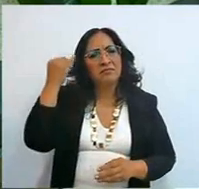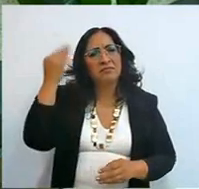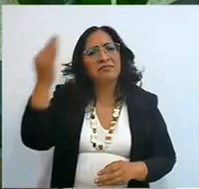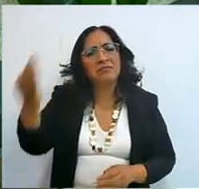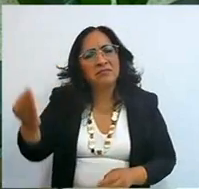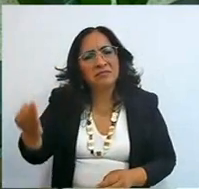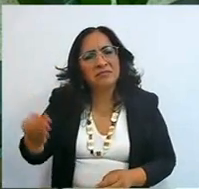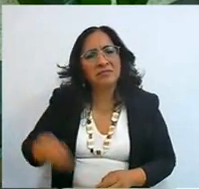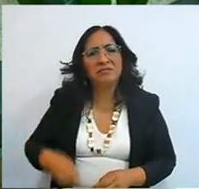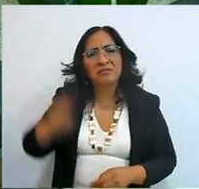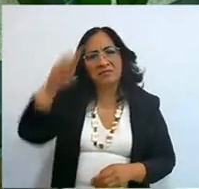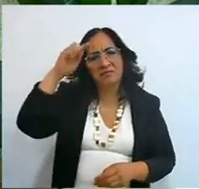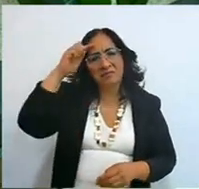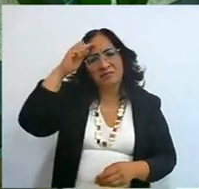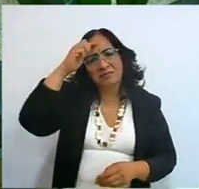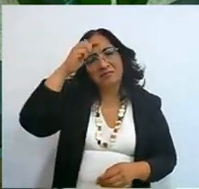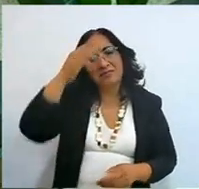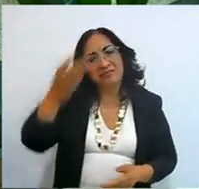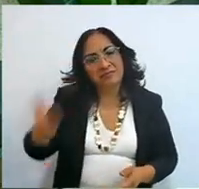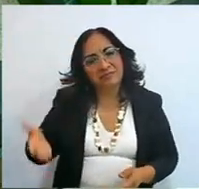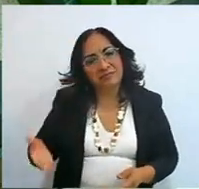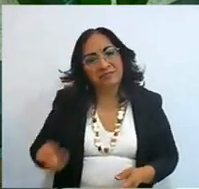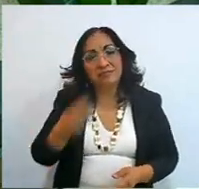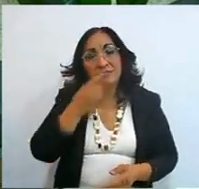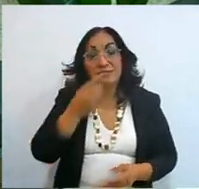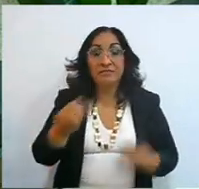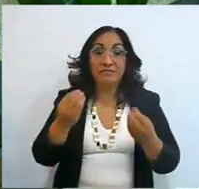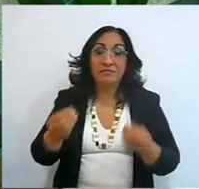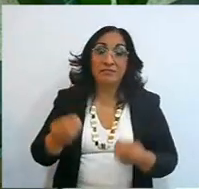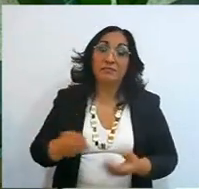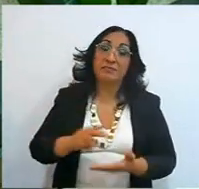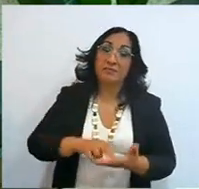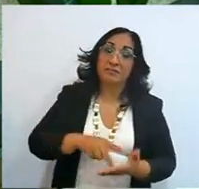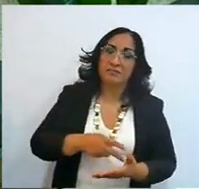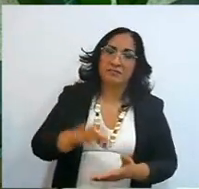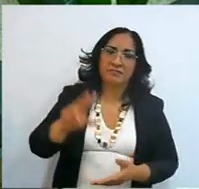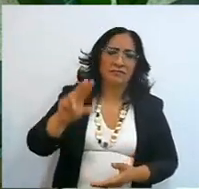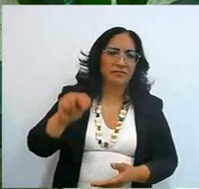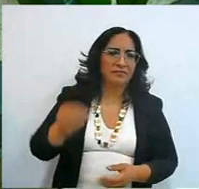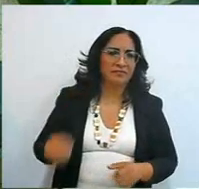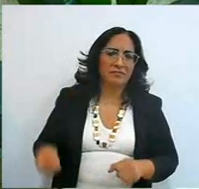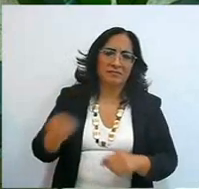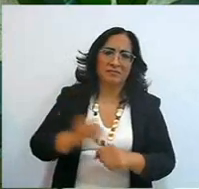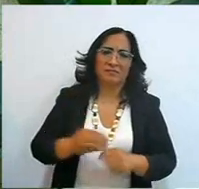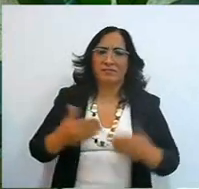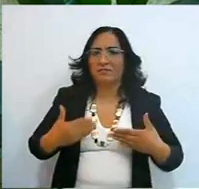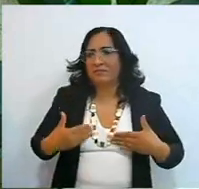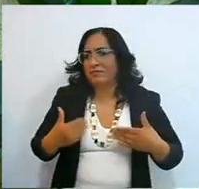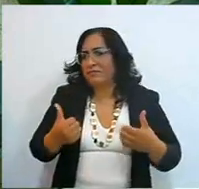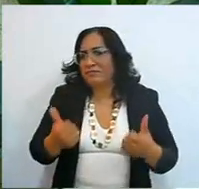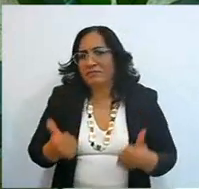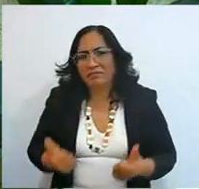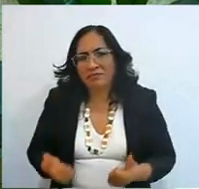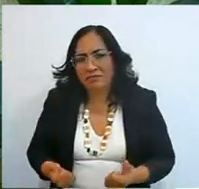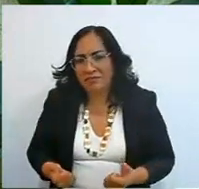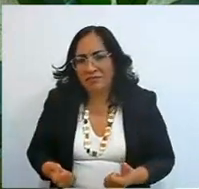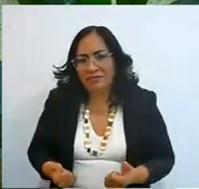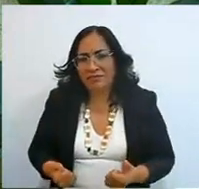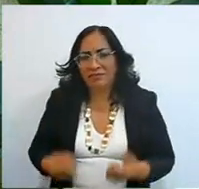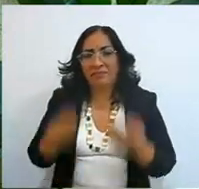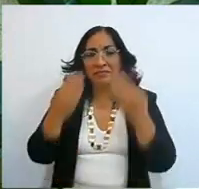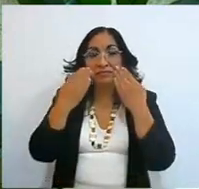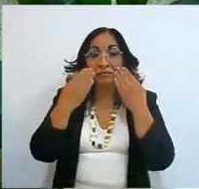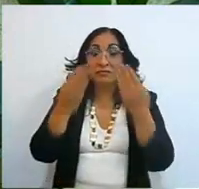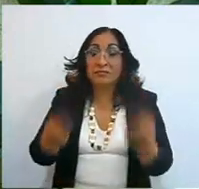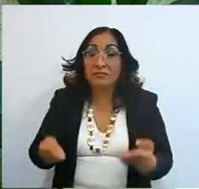he says, many times we don't pay attention, we go for advice, but we don't want it,